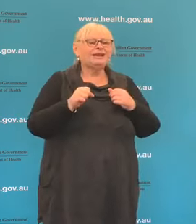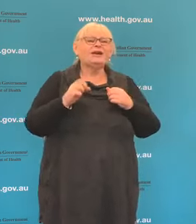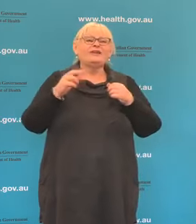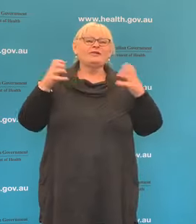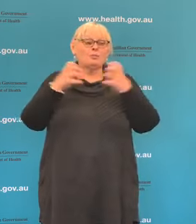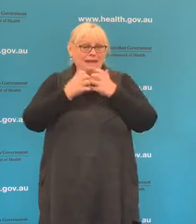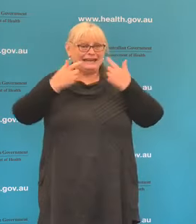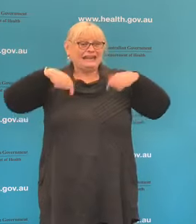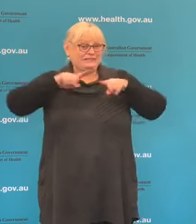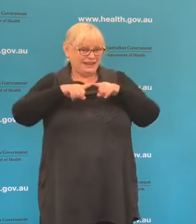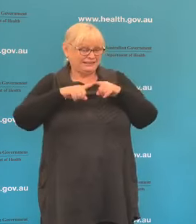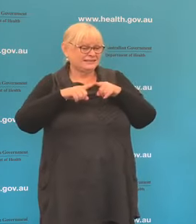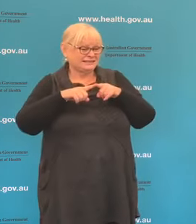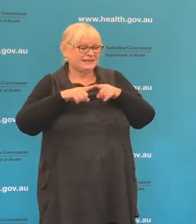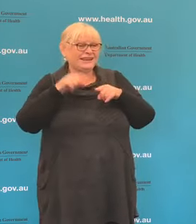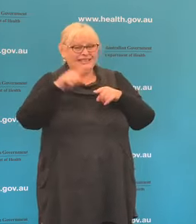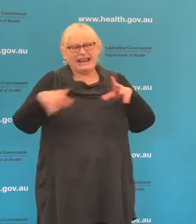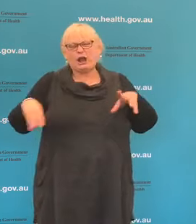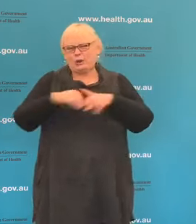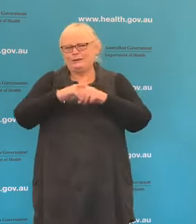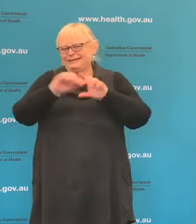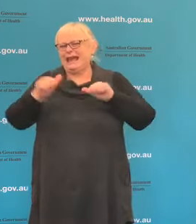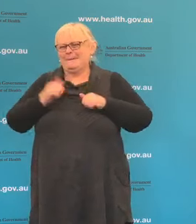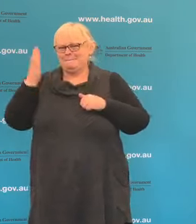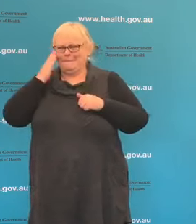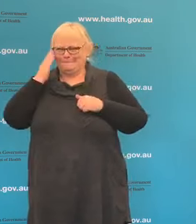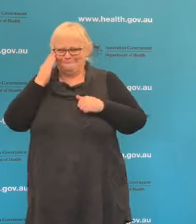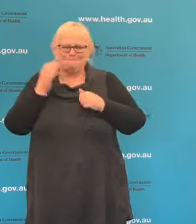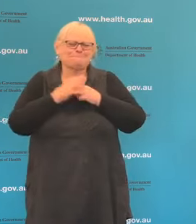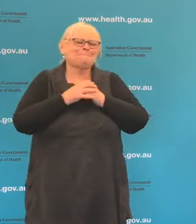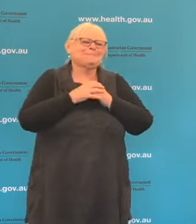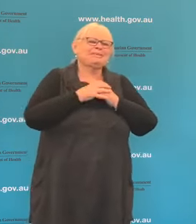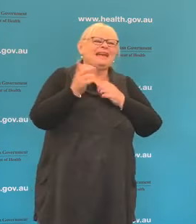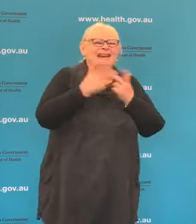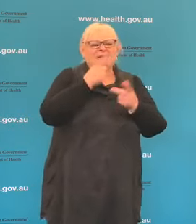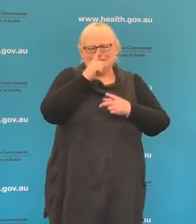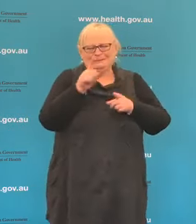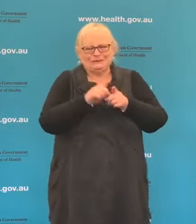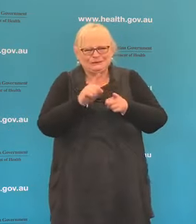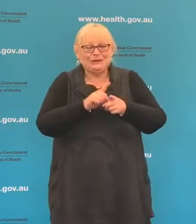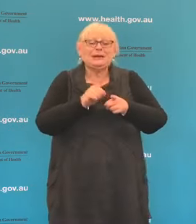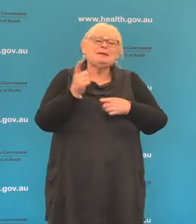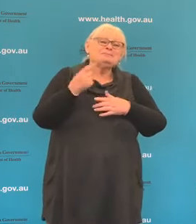course that includes our mums and other people. So let's hope it won't be